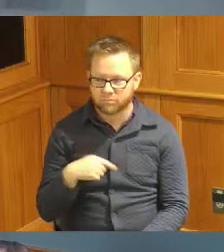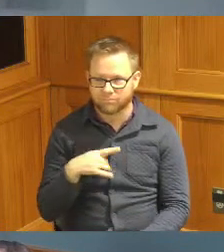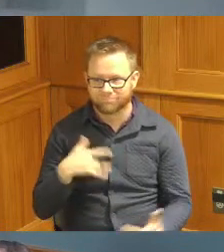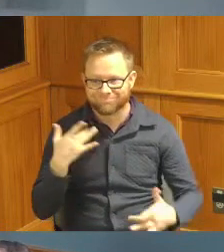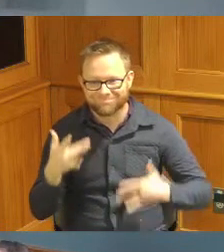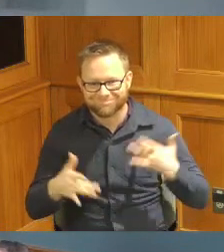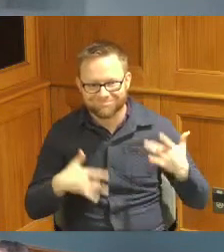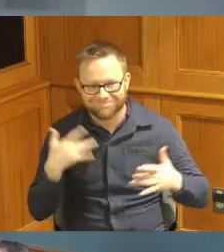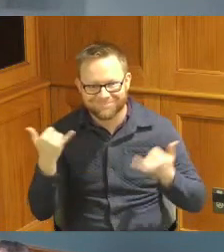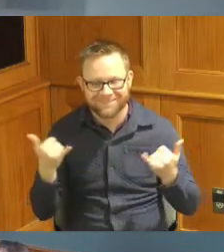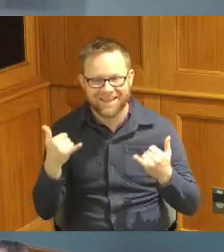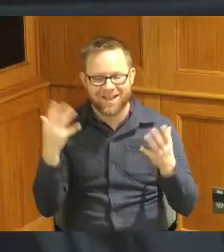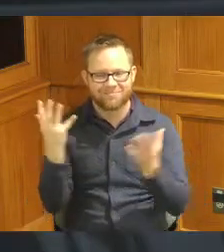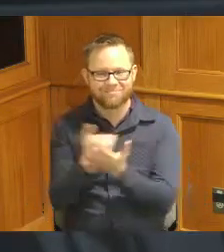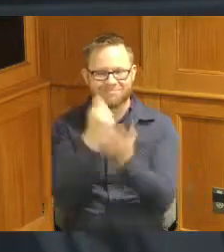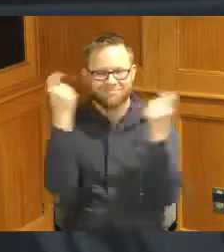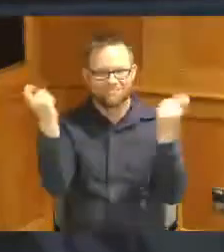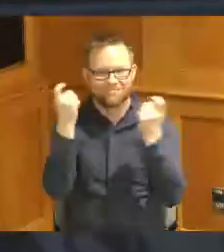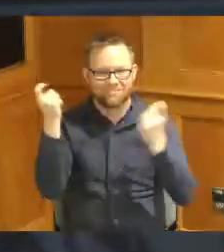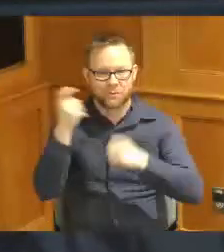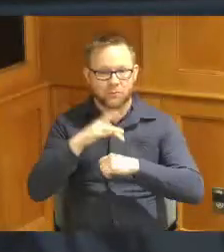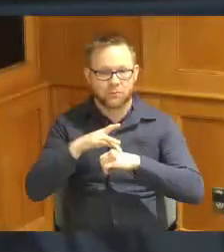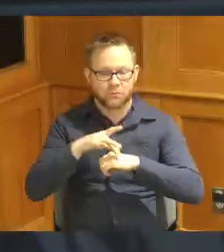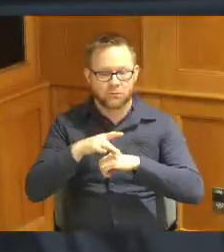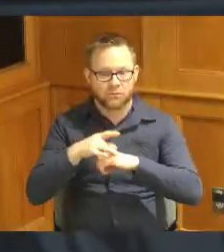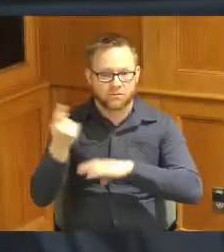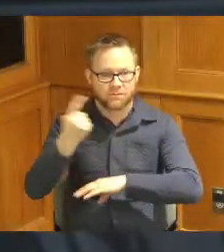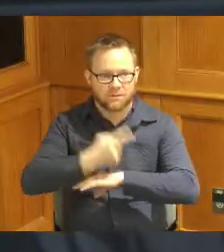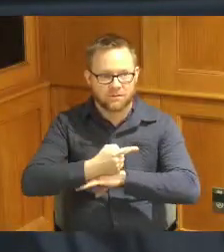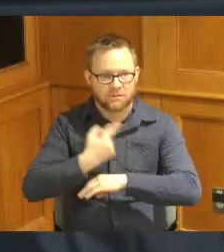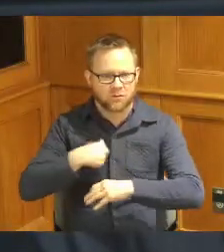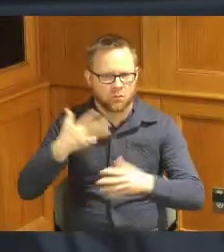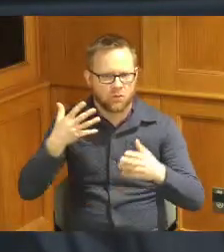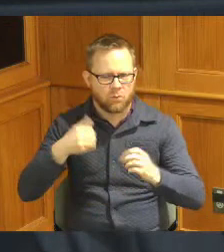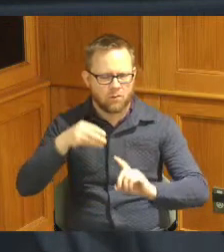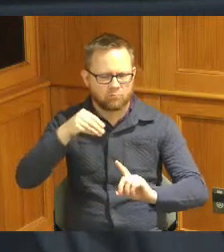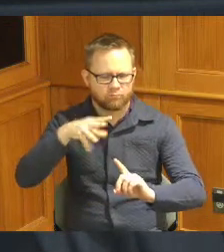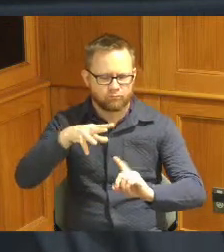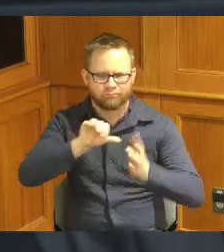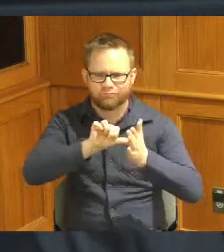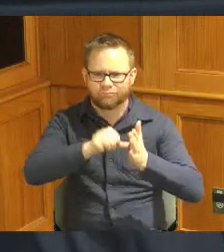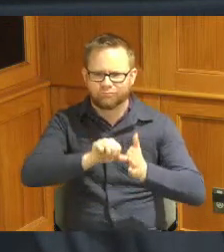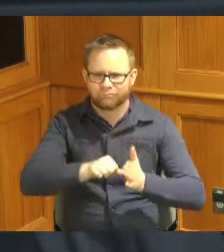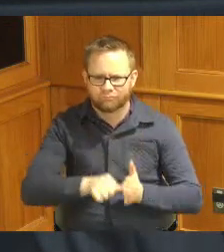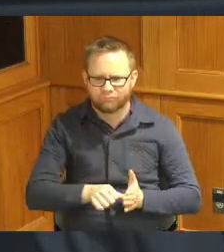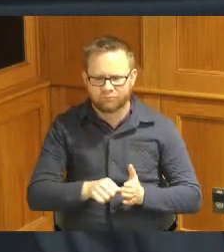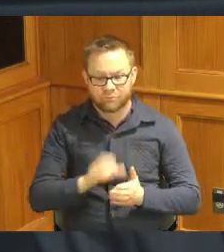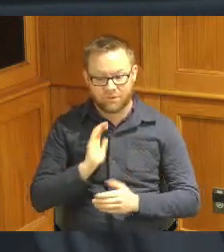celebrating Earth day and we wanted to highlight some of the things that we as a county have been